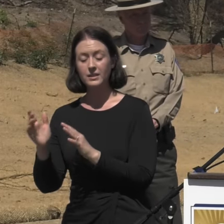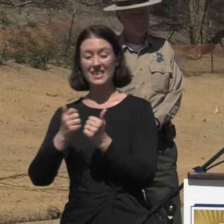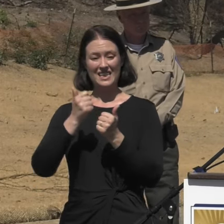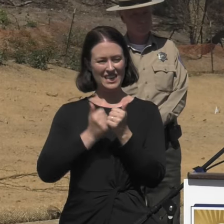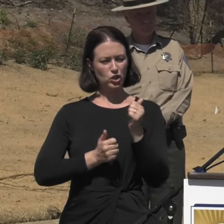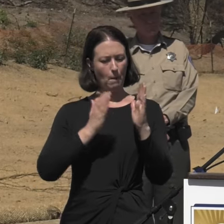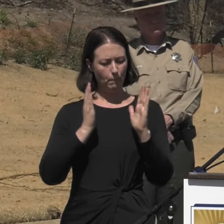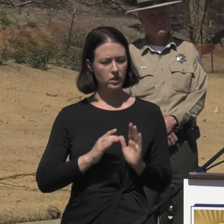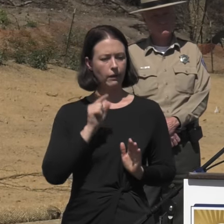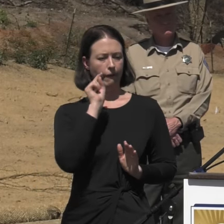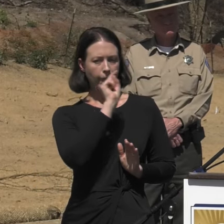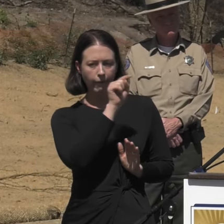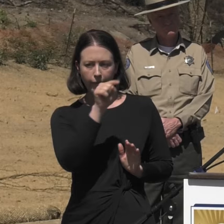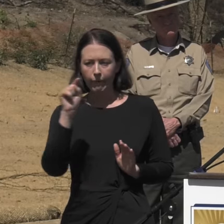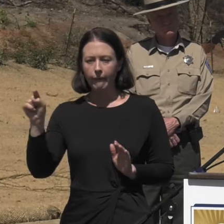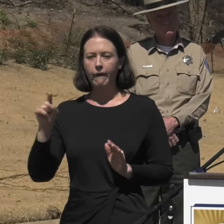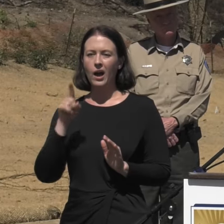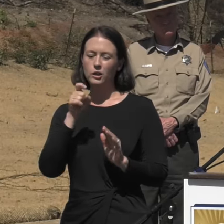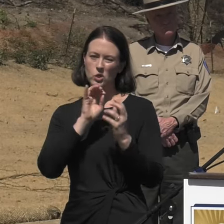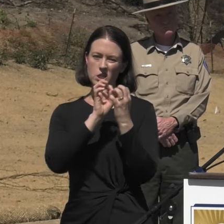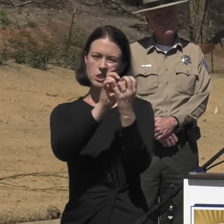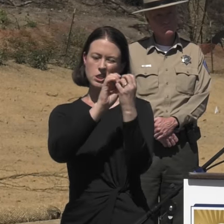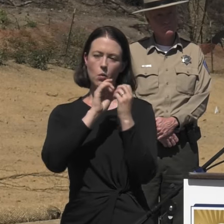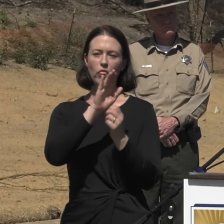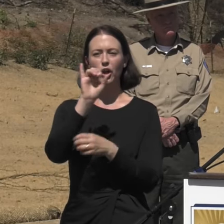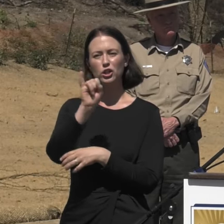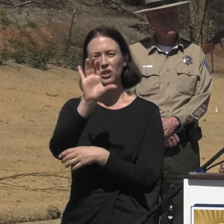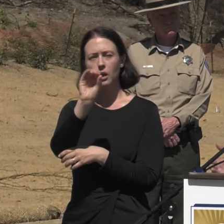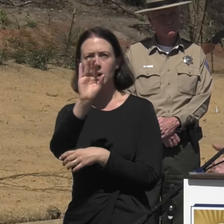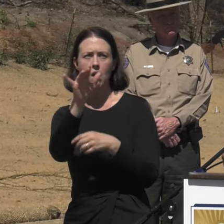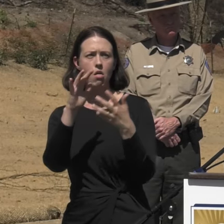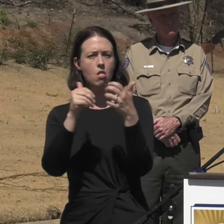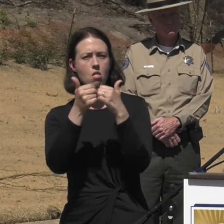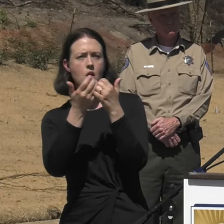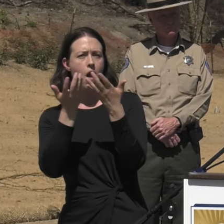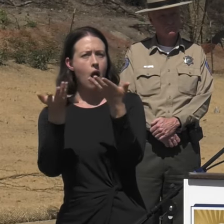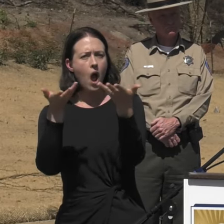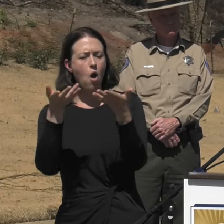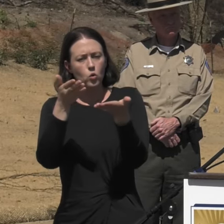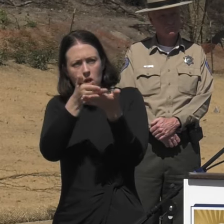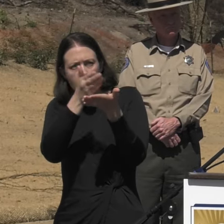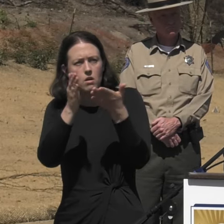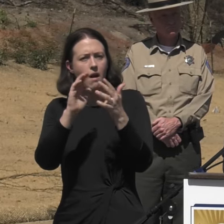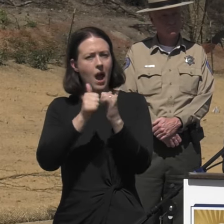had to make their own way with their insurance companies to figure out how to make their property ready for building again.